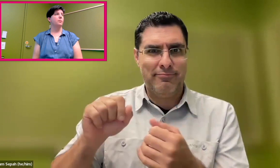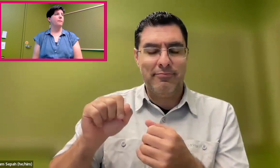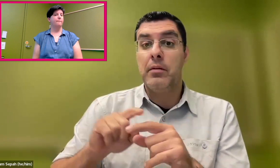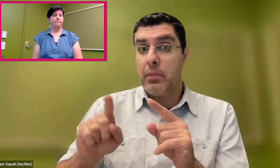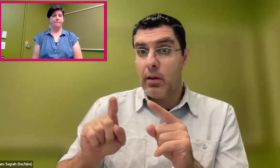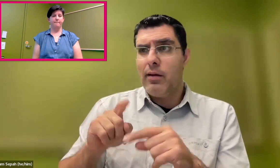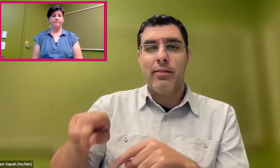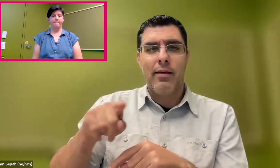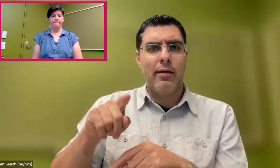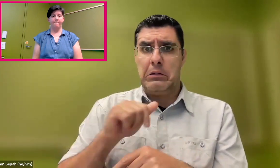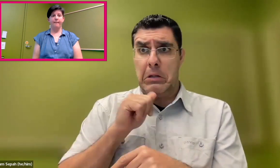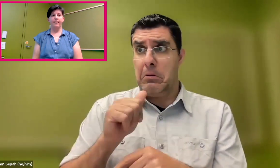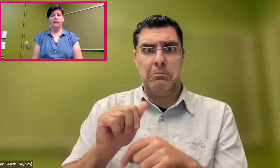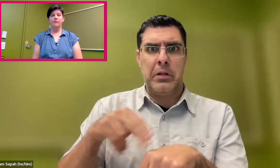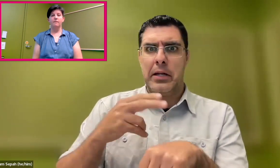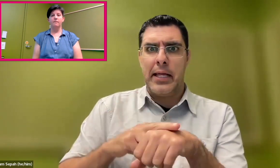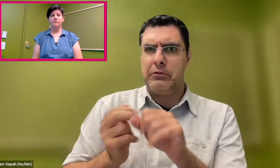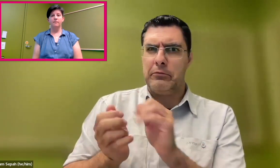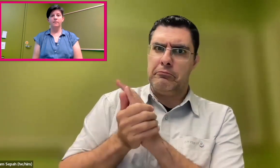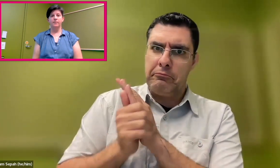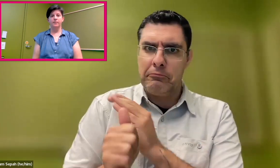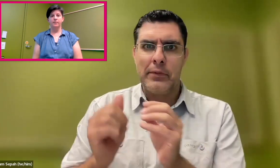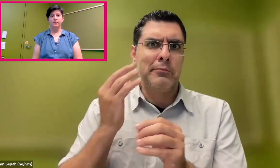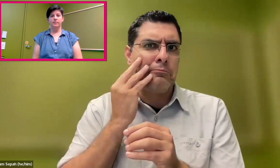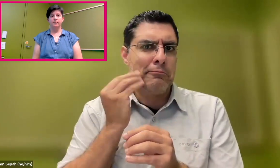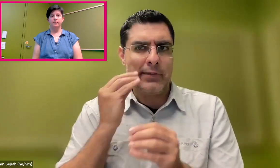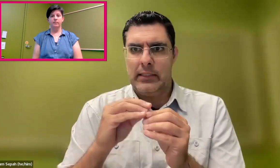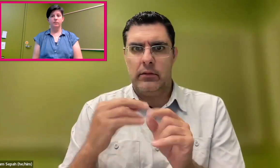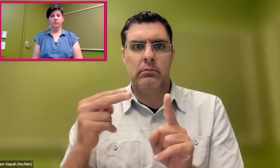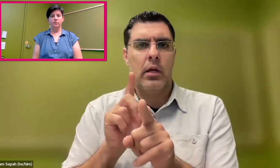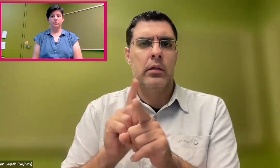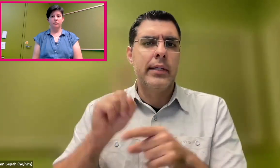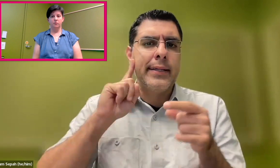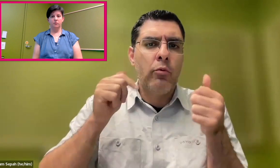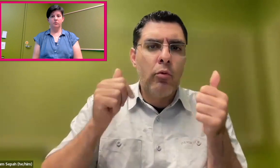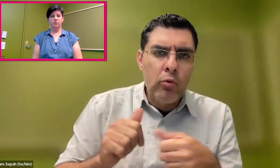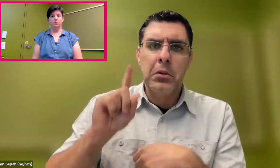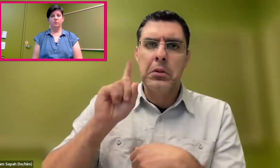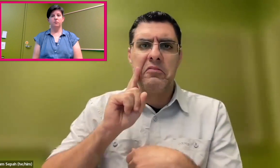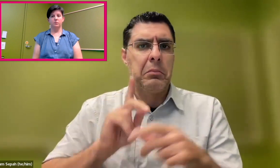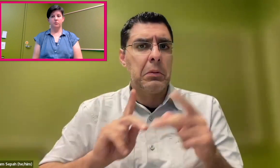who are experts in the field of sound-- people who don't really--